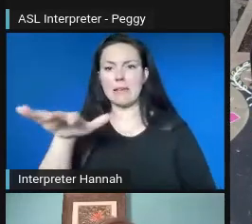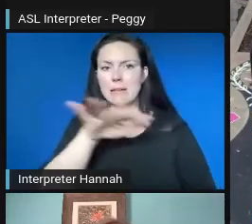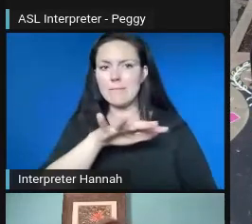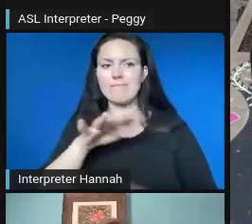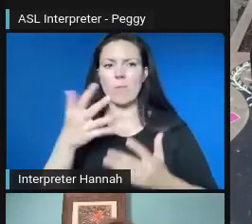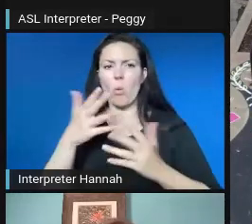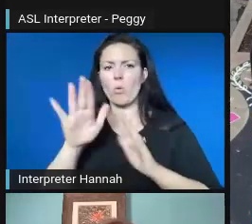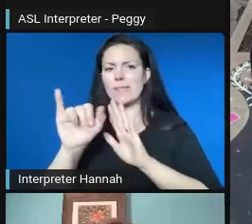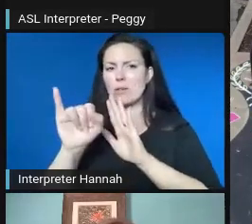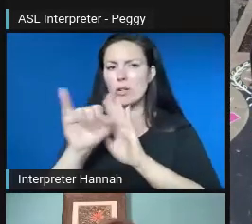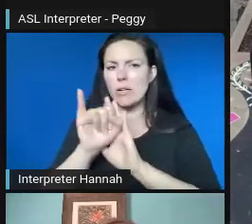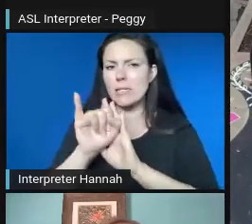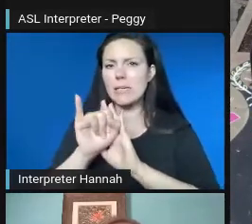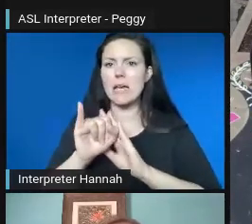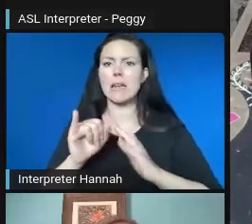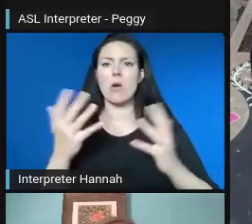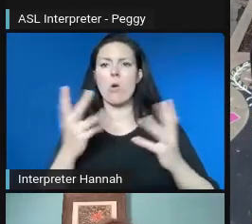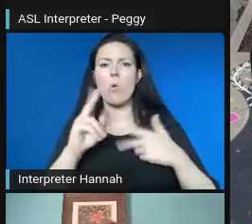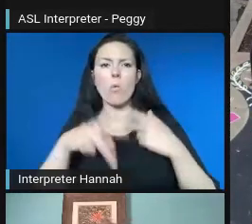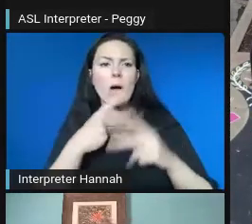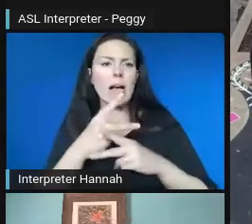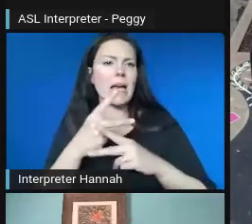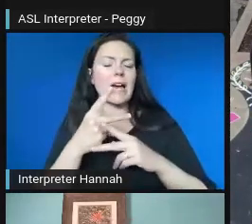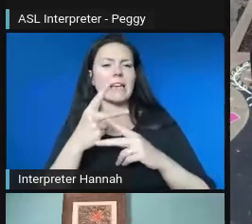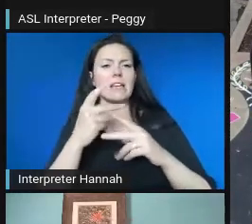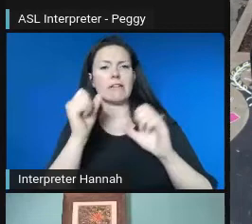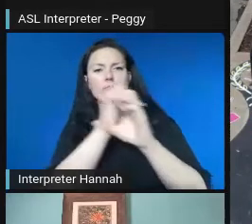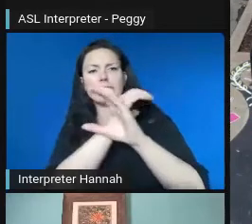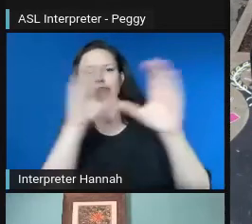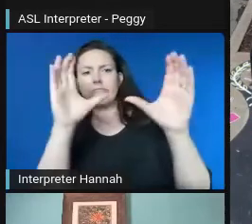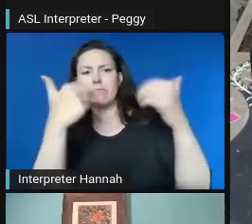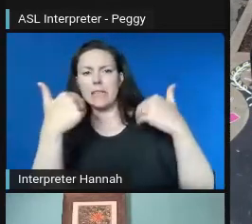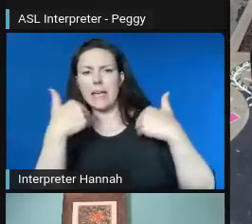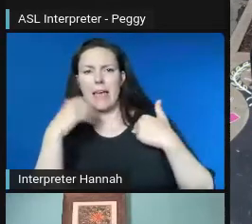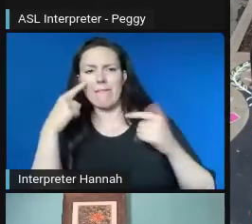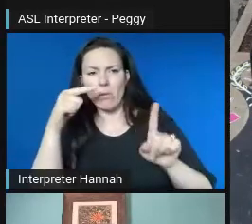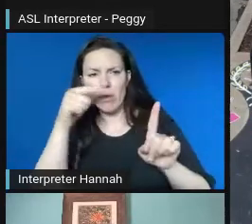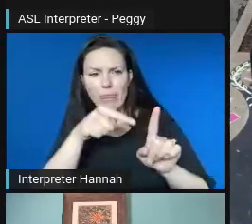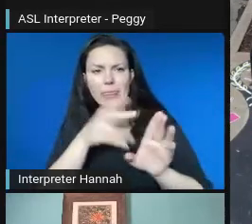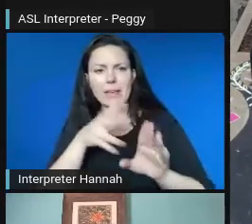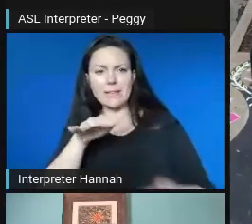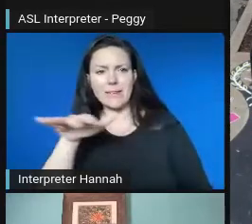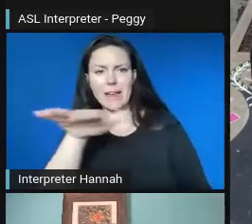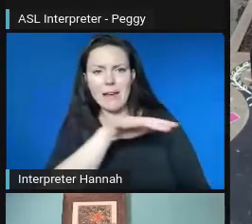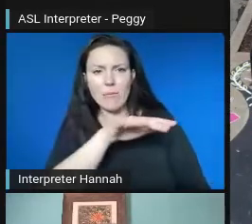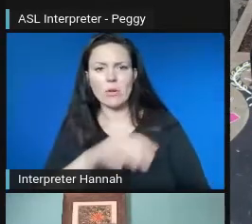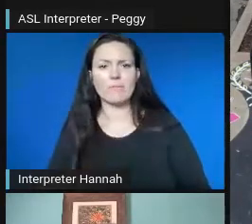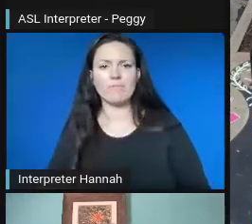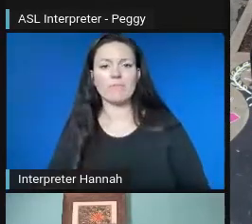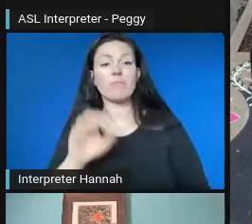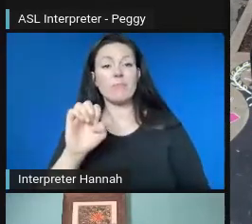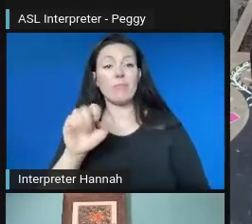What did they want it to be known for? And I think she was really able to kind of expand our